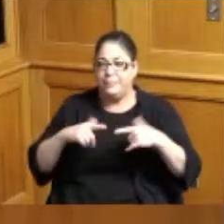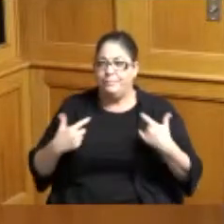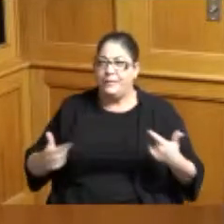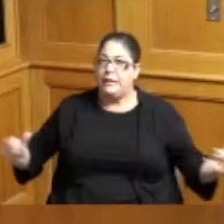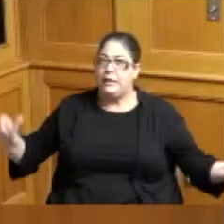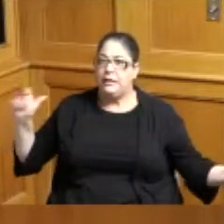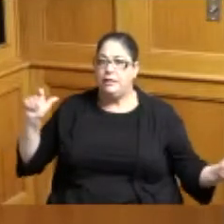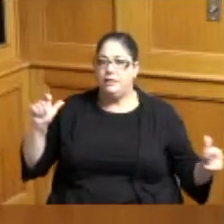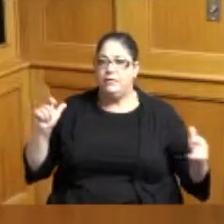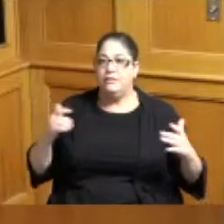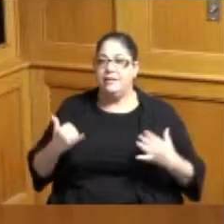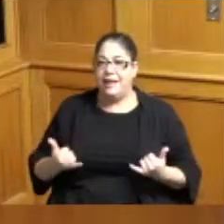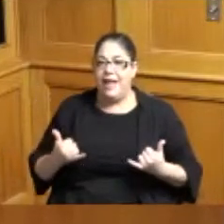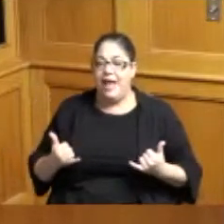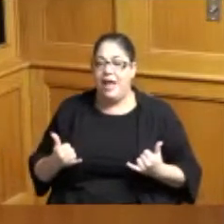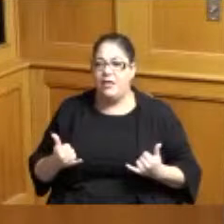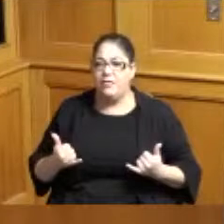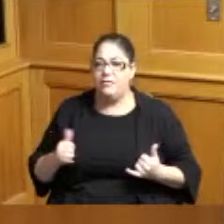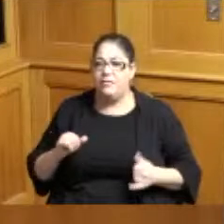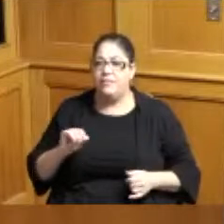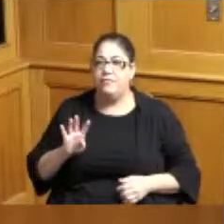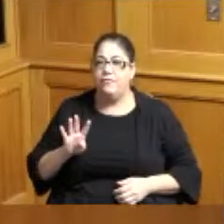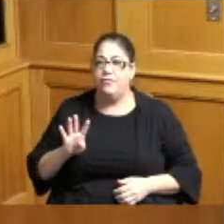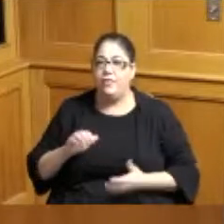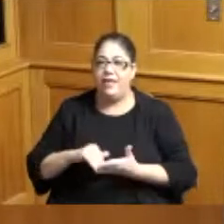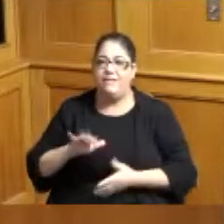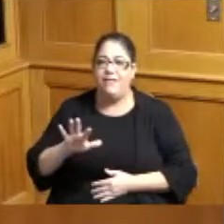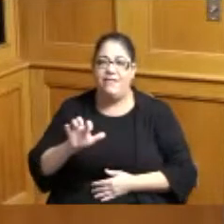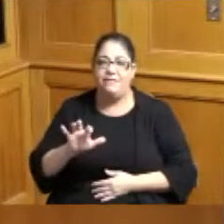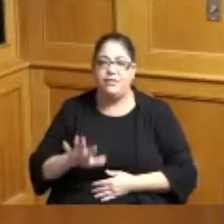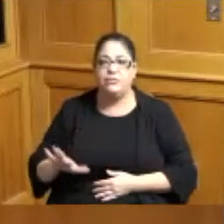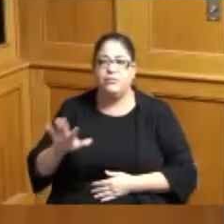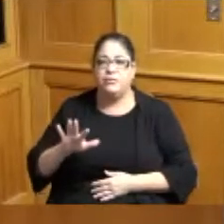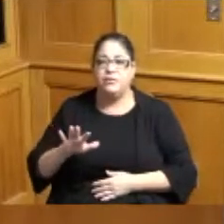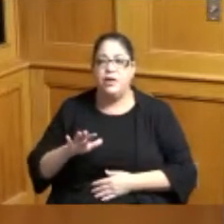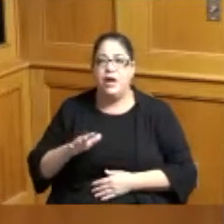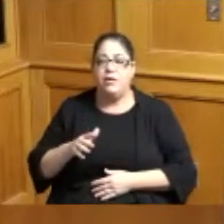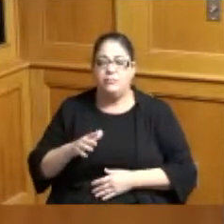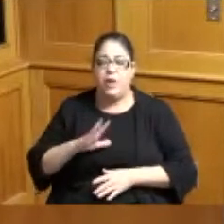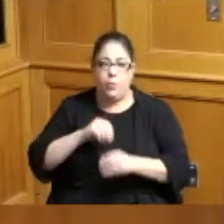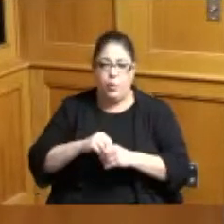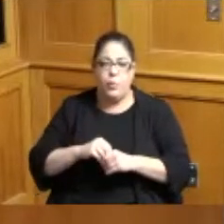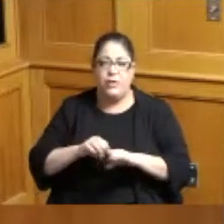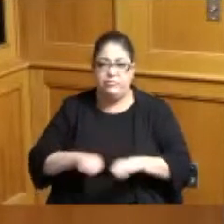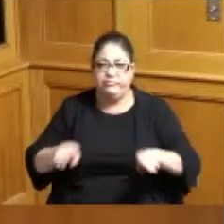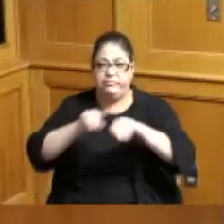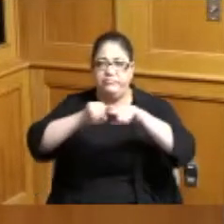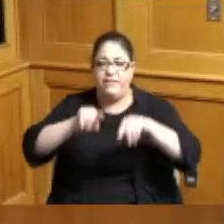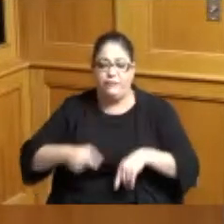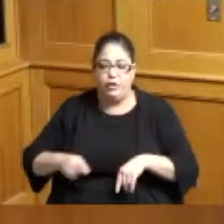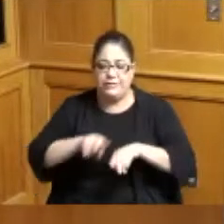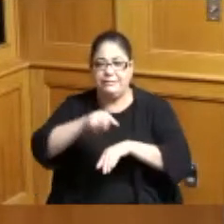it's currently in the magnitude 4500 spaces over two layers so this system will be a